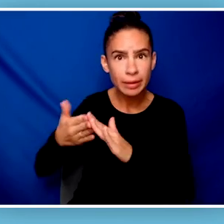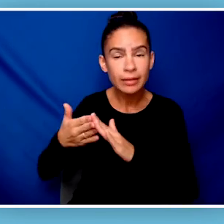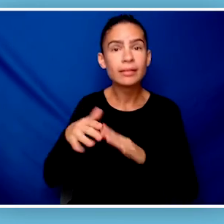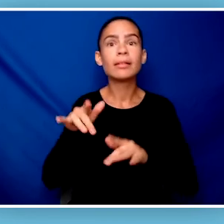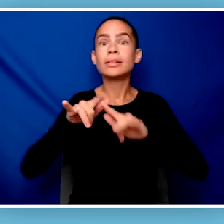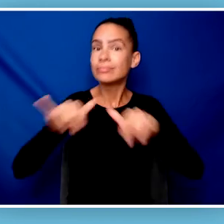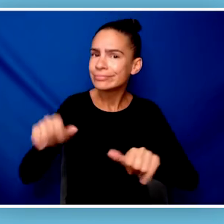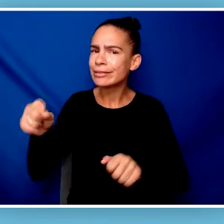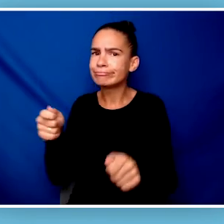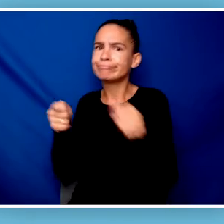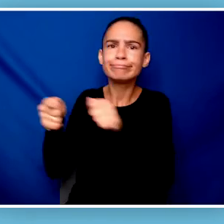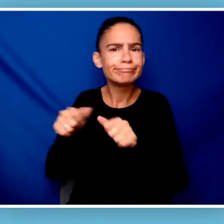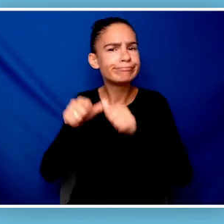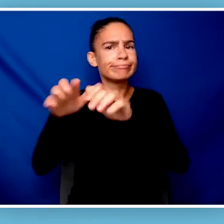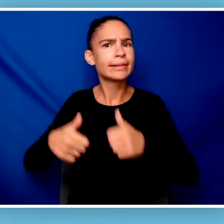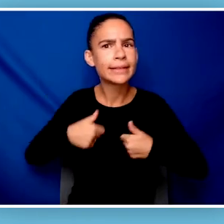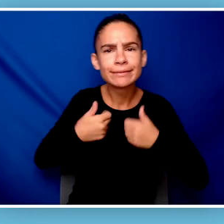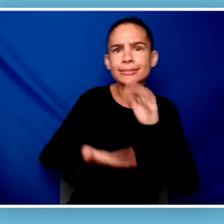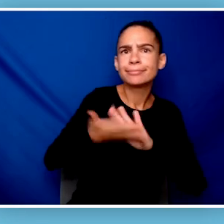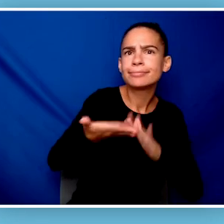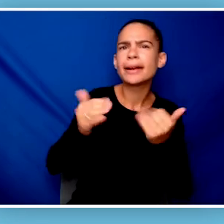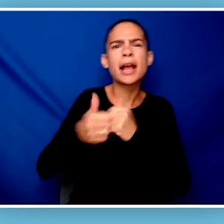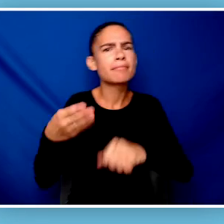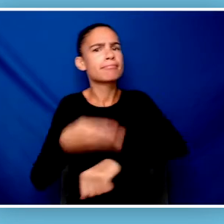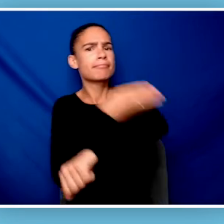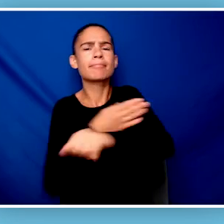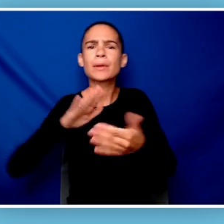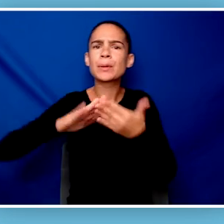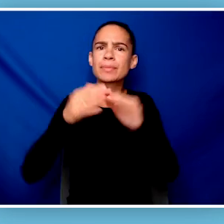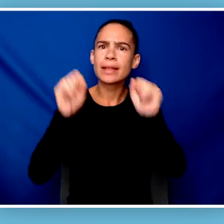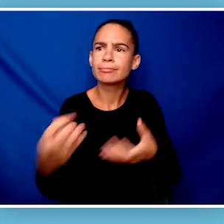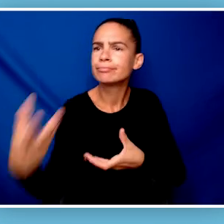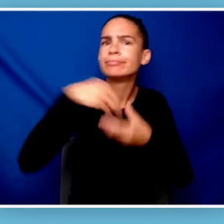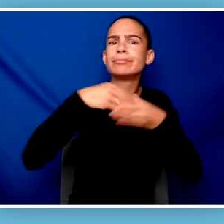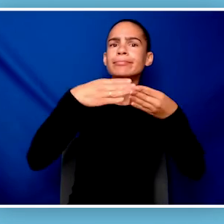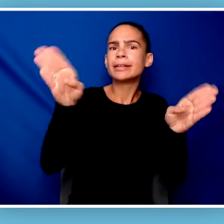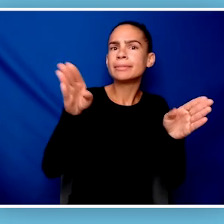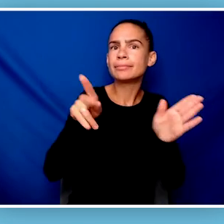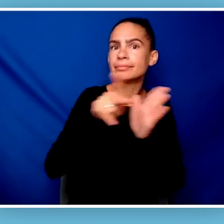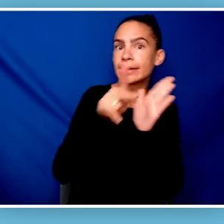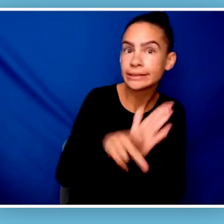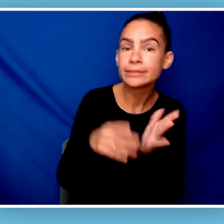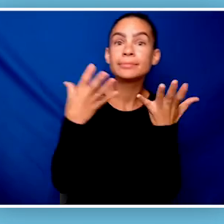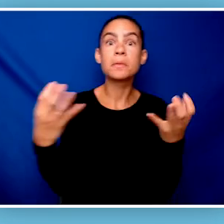and exerting control over their own lives by increasing community capacity to engage in public policy activities.